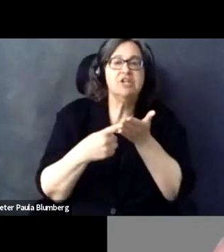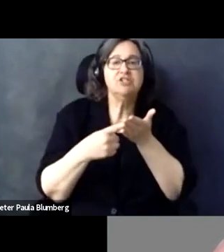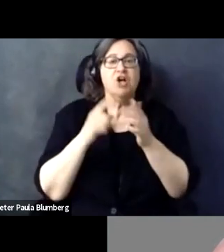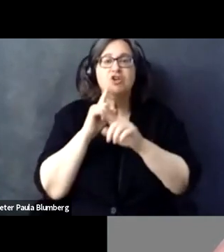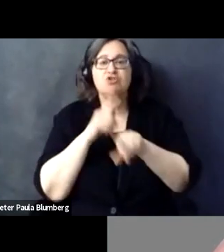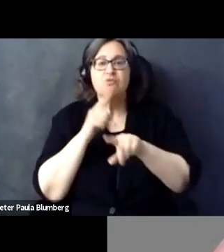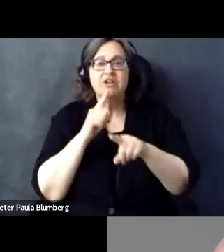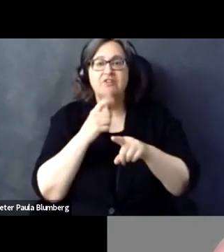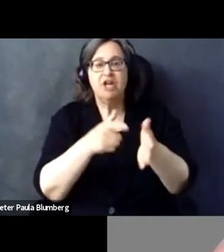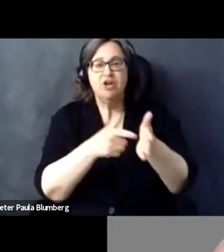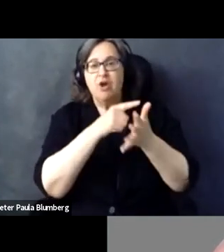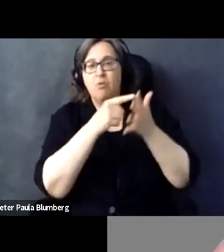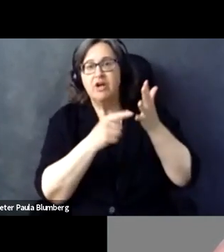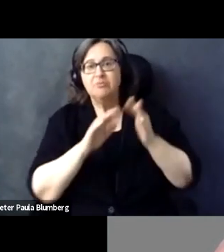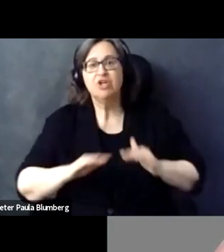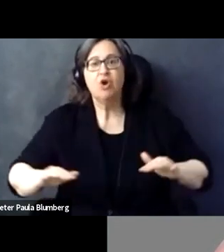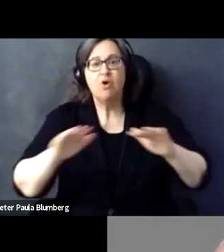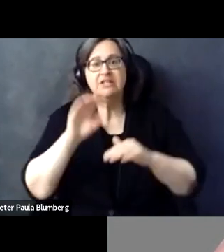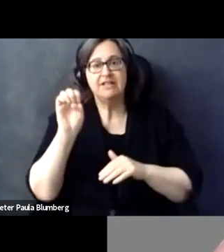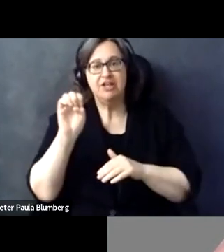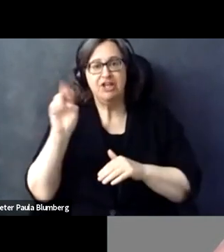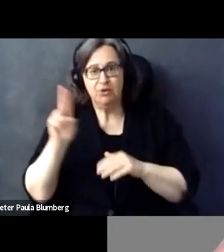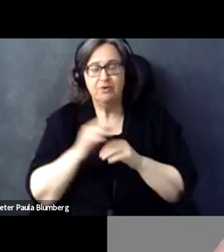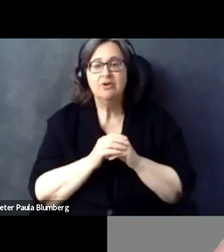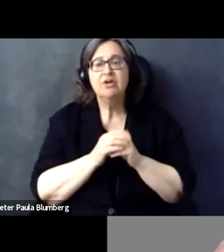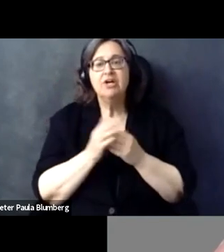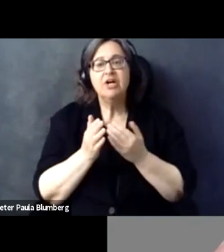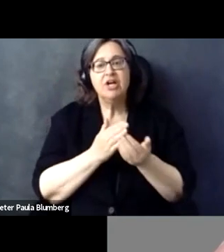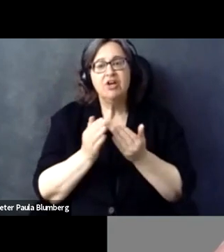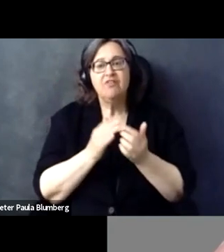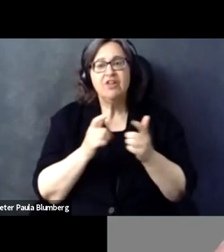an EU level umbrella covering the directives and requirements that are